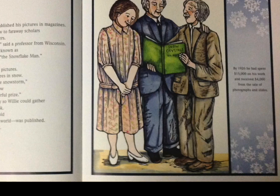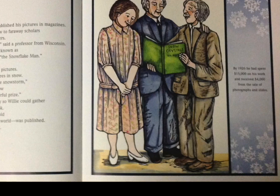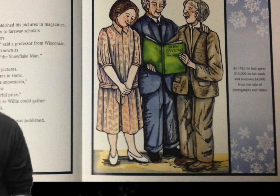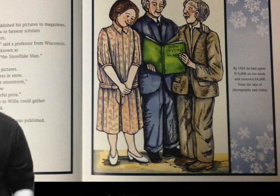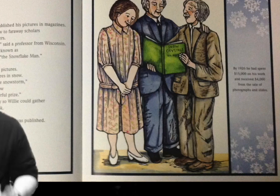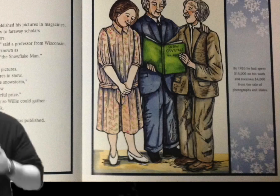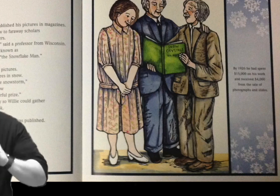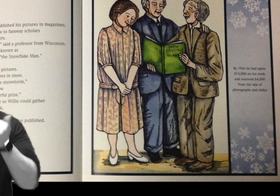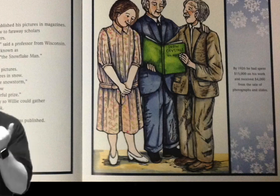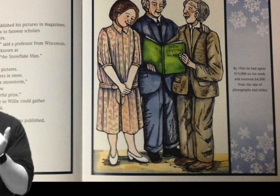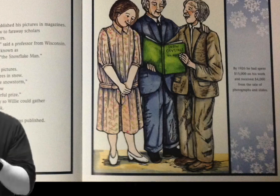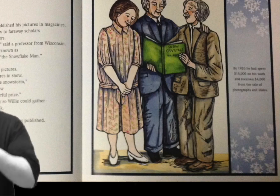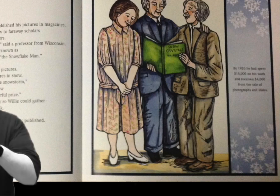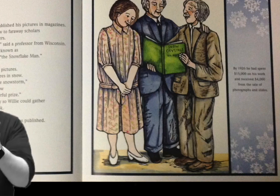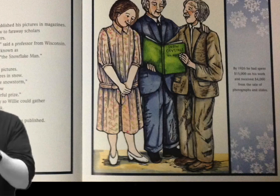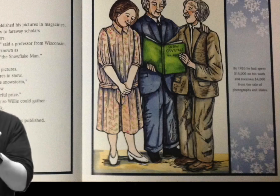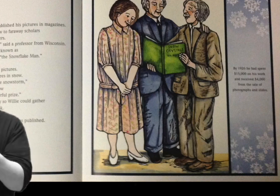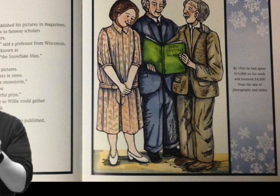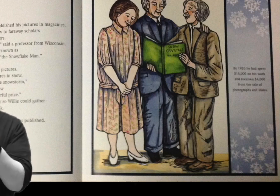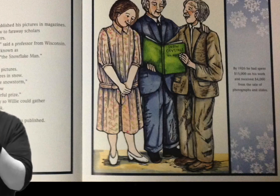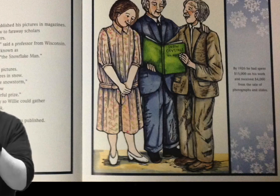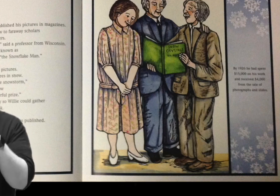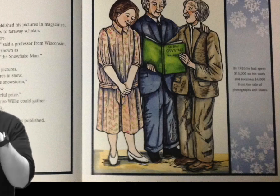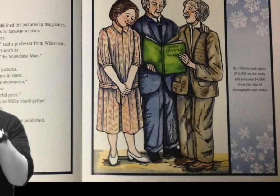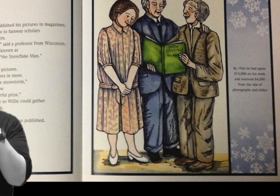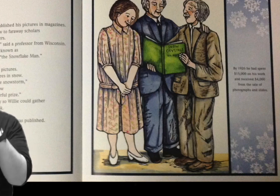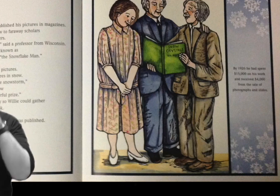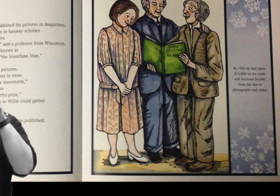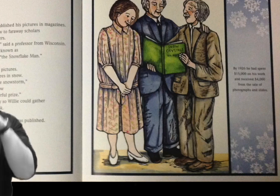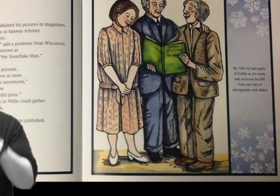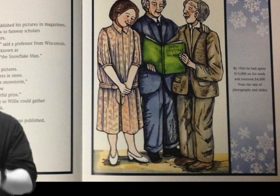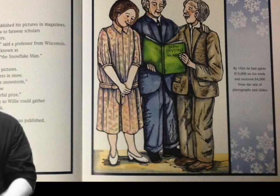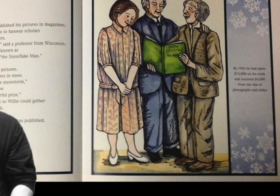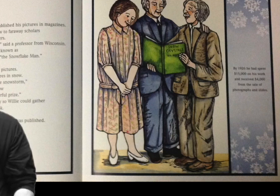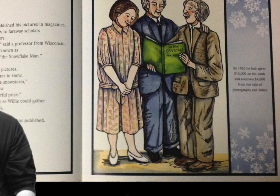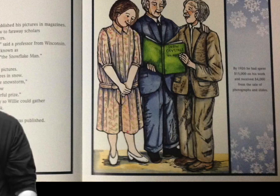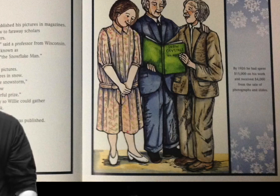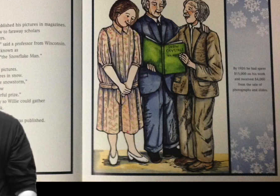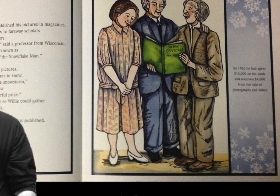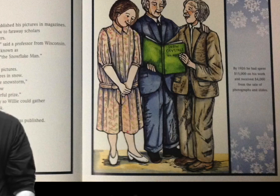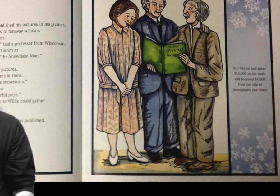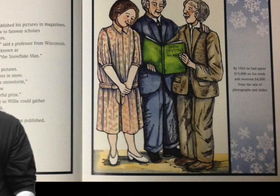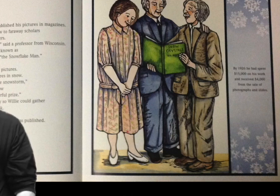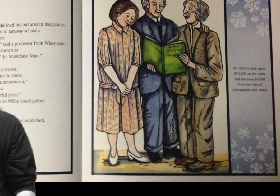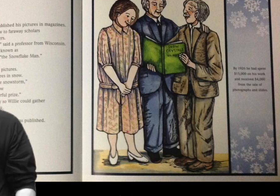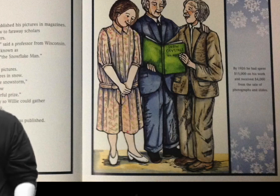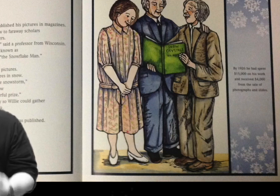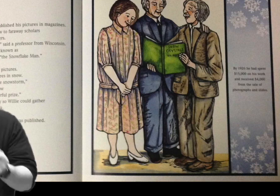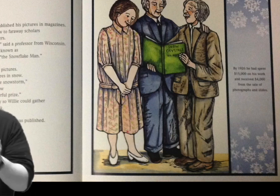Left Panel: Even today, those who want to learn about snow crystals begin with Wilson Bentley’s book, Snow Crystals.